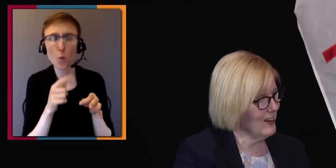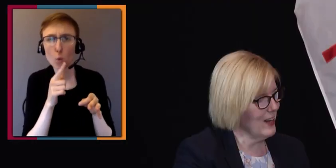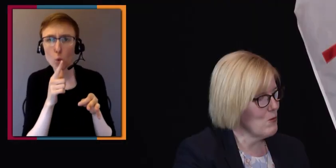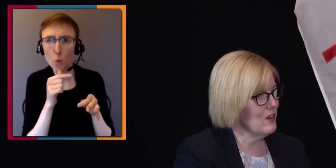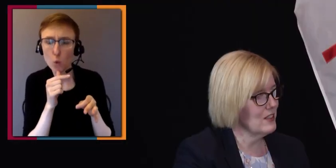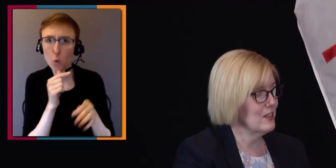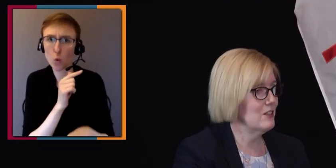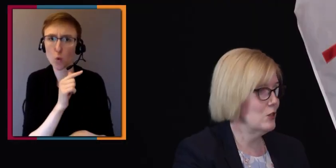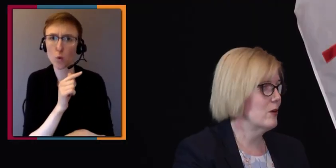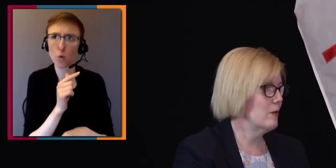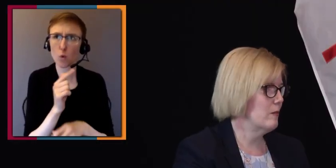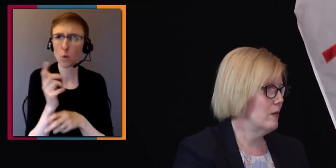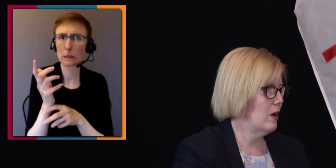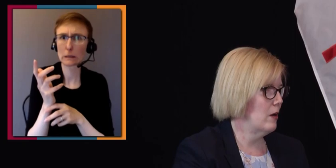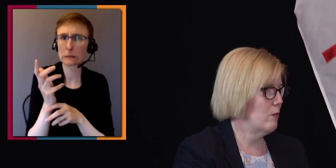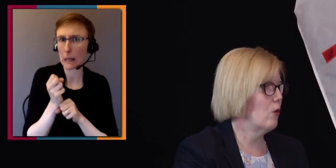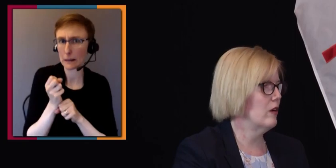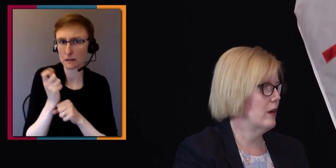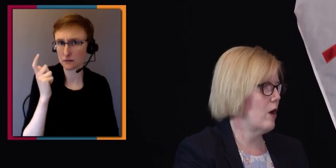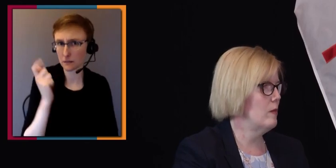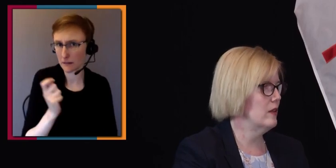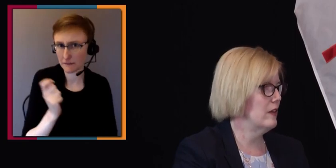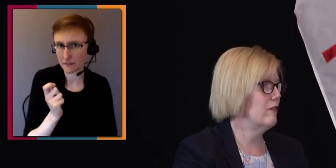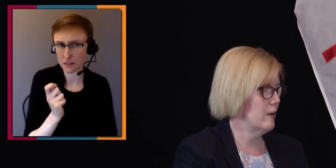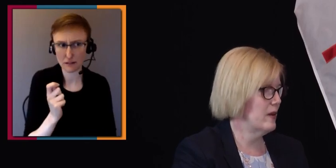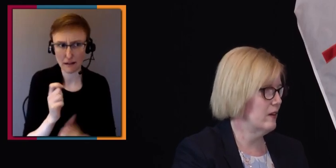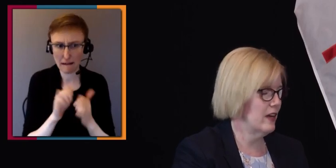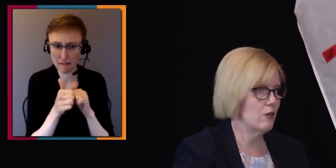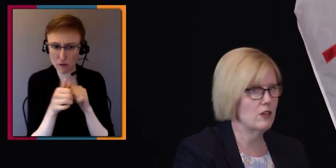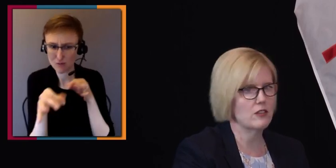Yeah, OK, well, it's a super important and probably the fundamental question